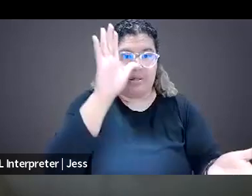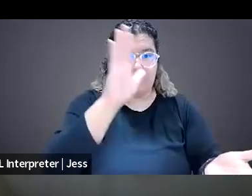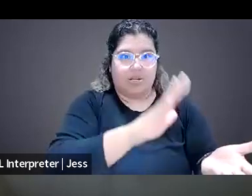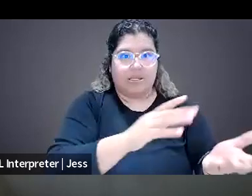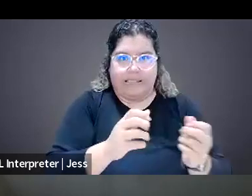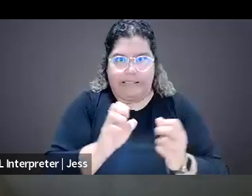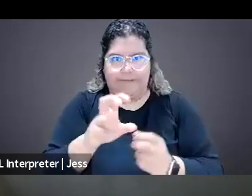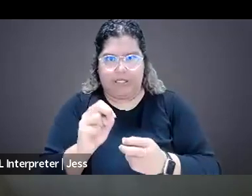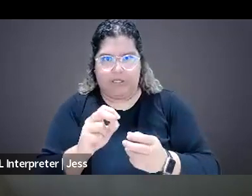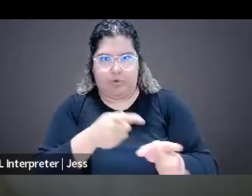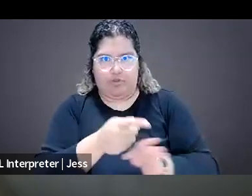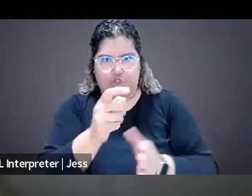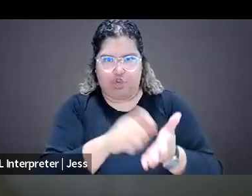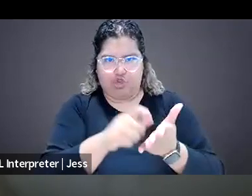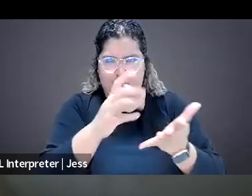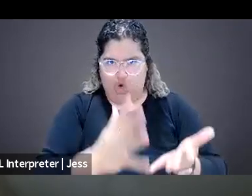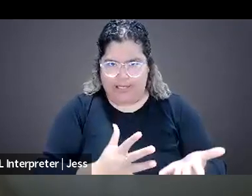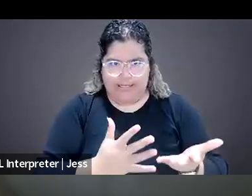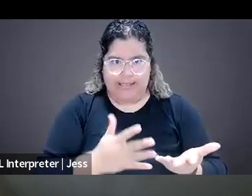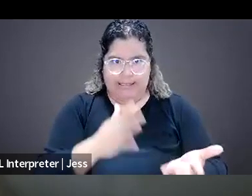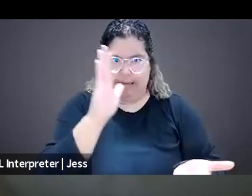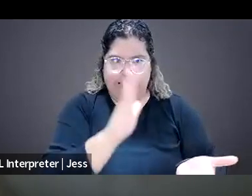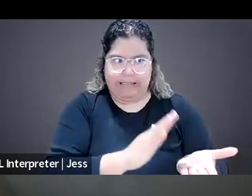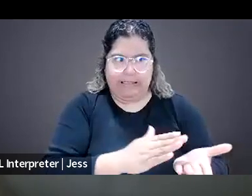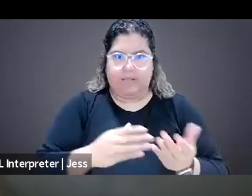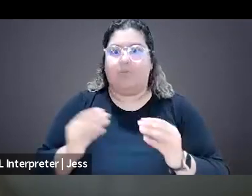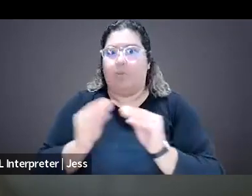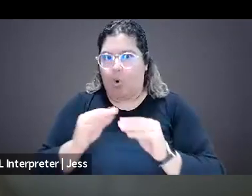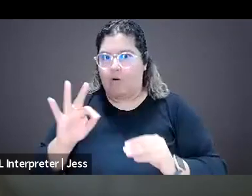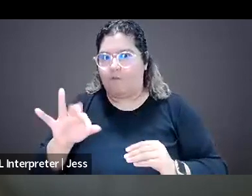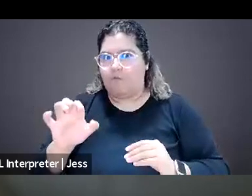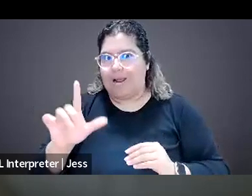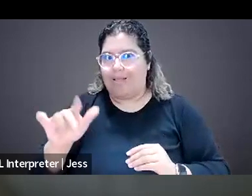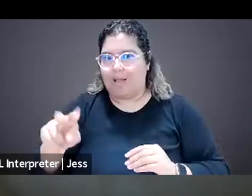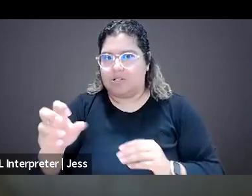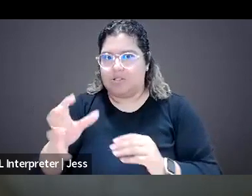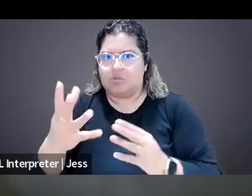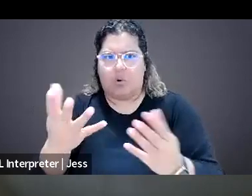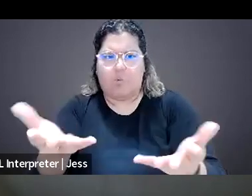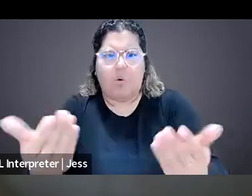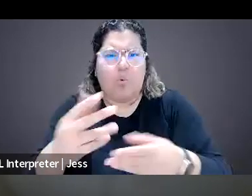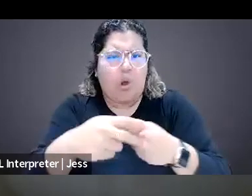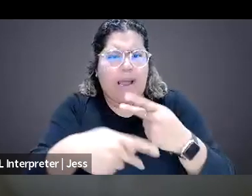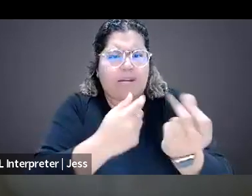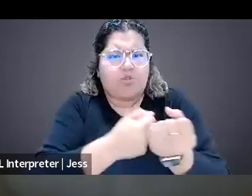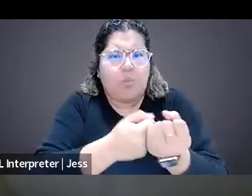Yeah, I'd love to hear us just reflect a little bit on what kinds of sort of support or you know, resources are available. Like Taylor,